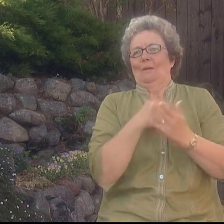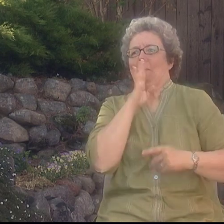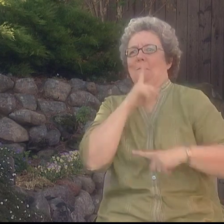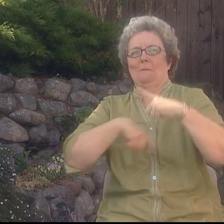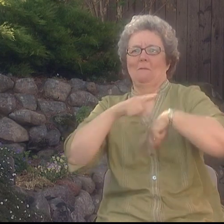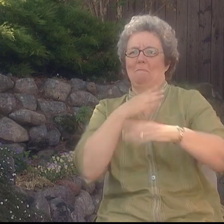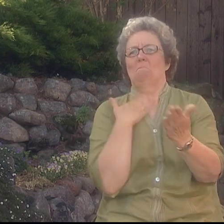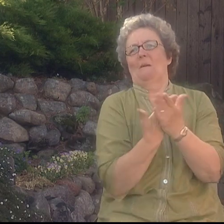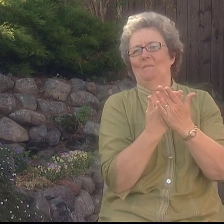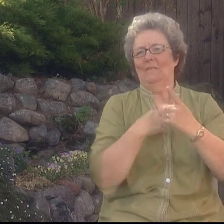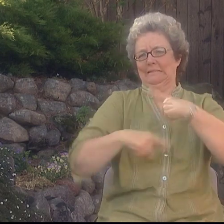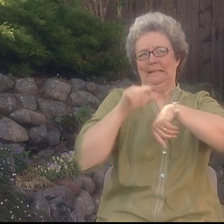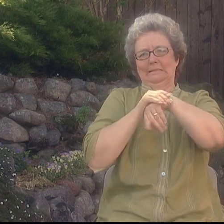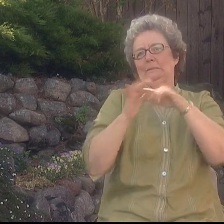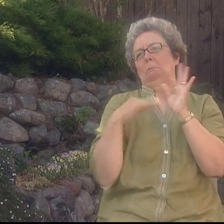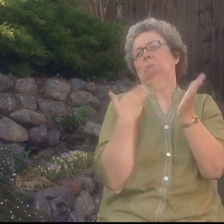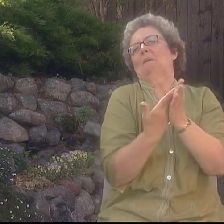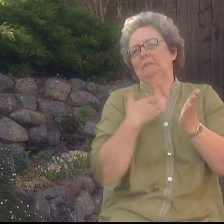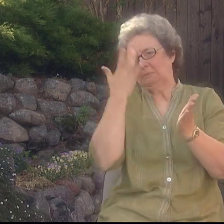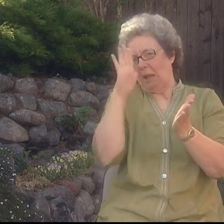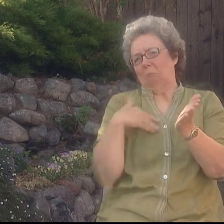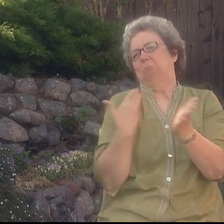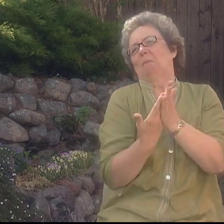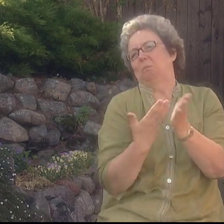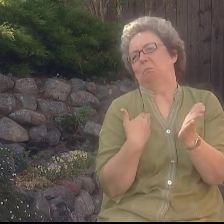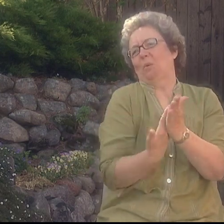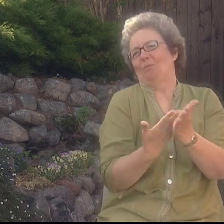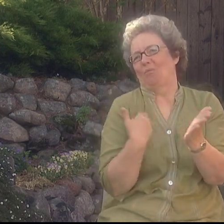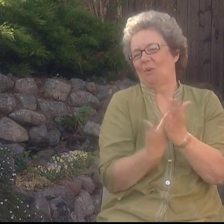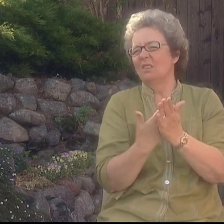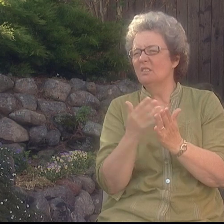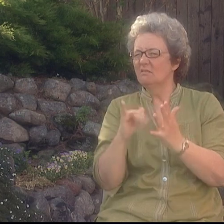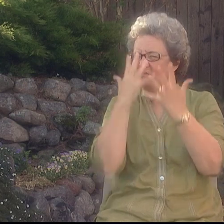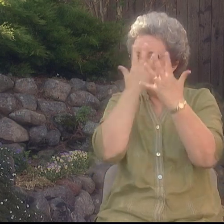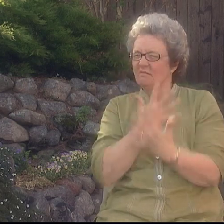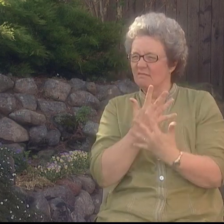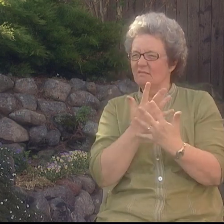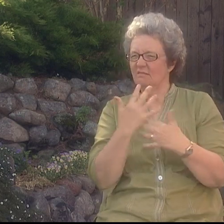It was only by speaking and using English signs, that one could prove they were intelligent.